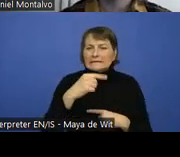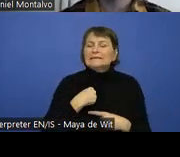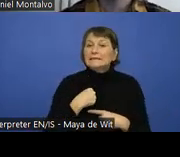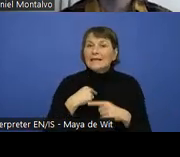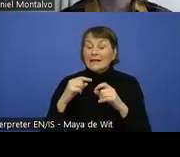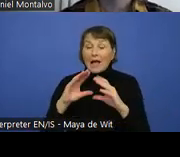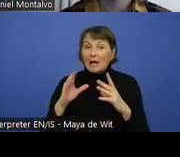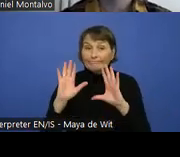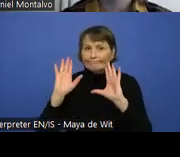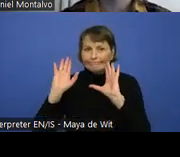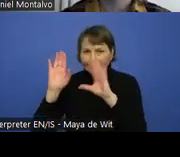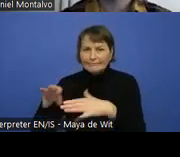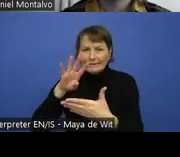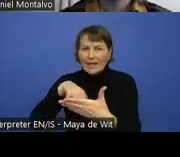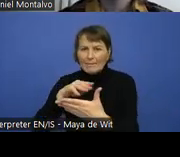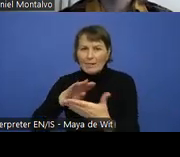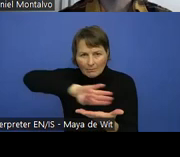a chart or a diagram.